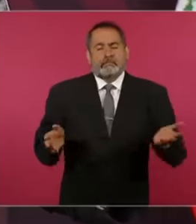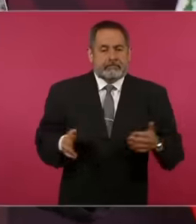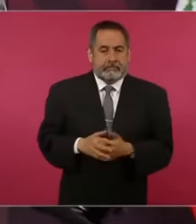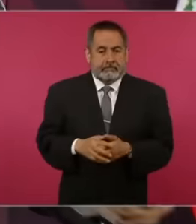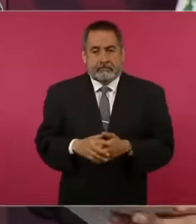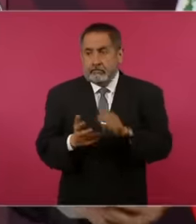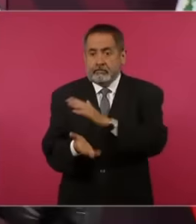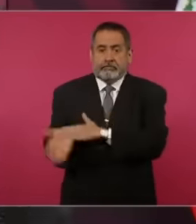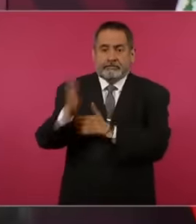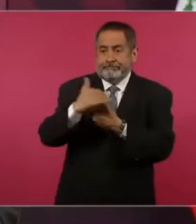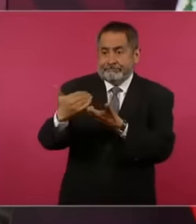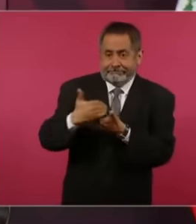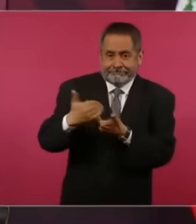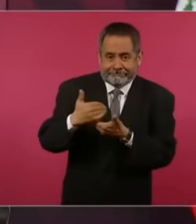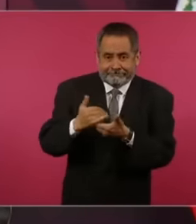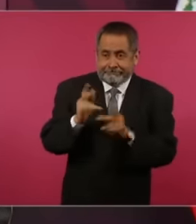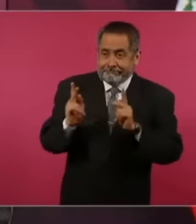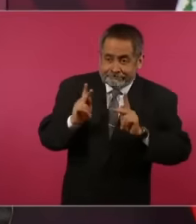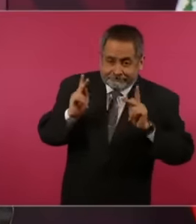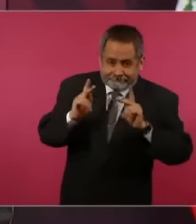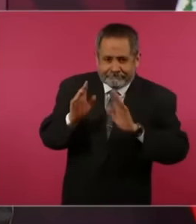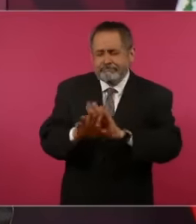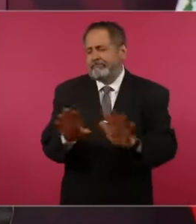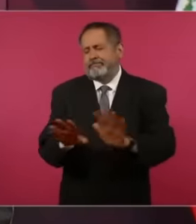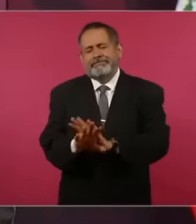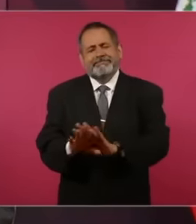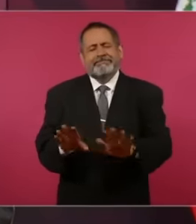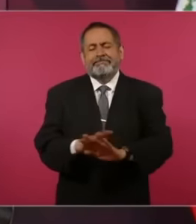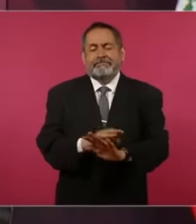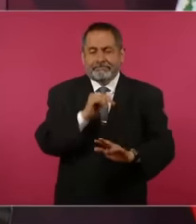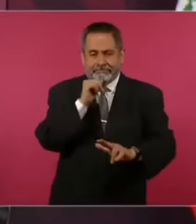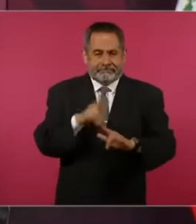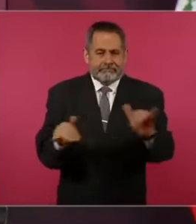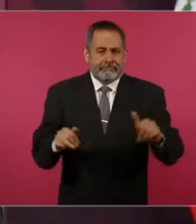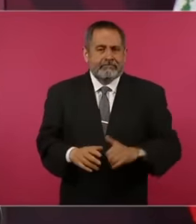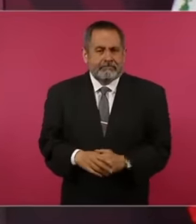time. I also want